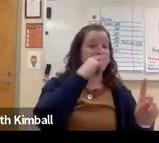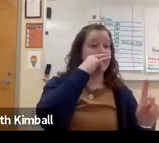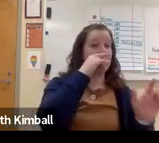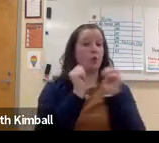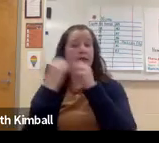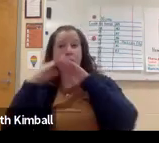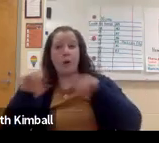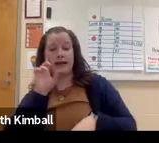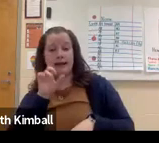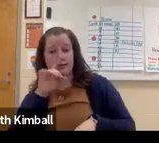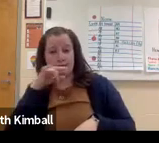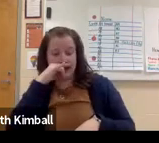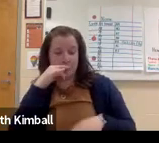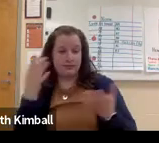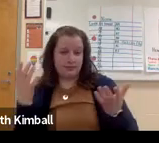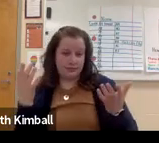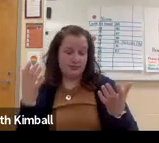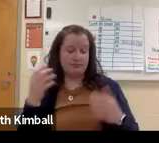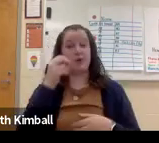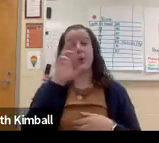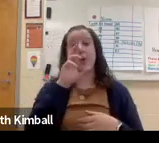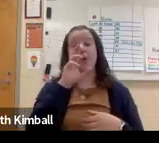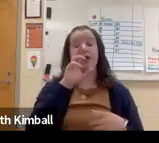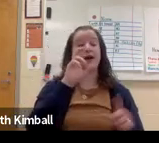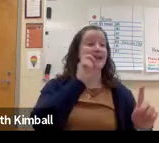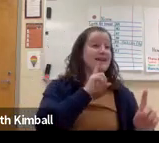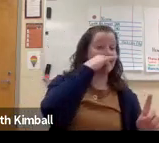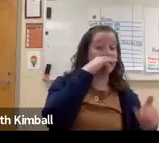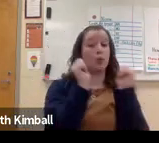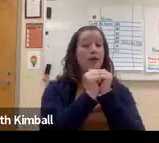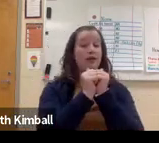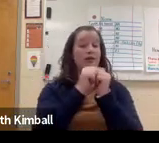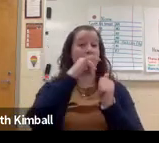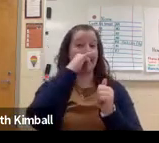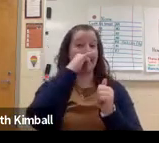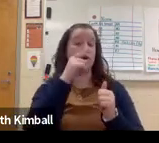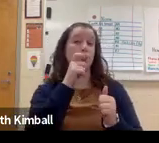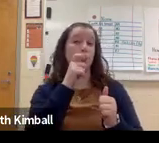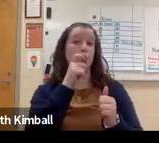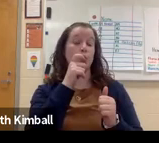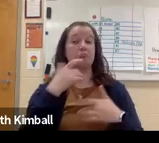So I suggest pairing a deaf student maybe with another more quiet student in your class